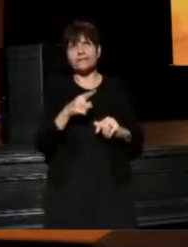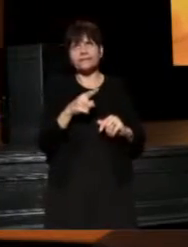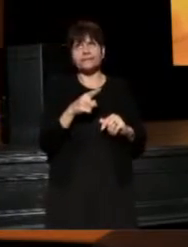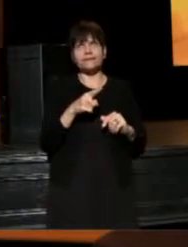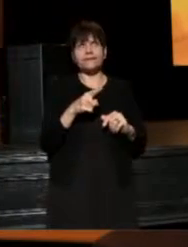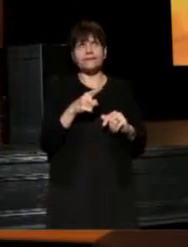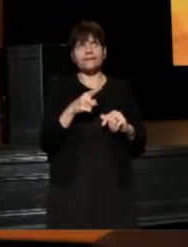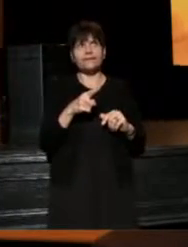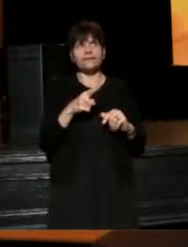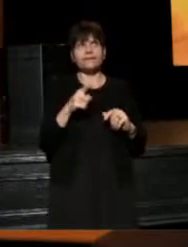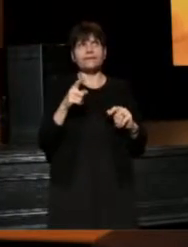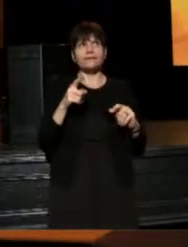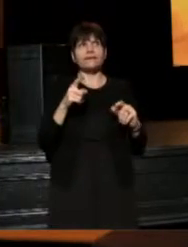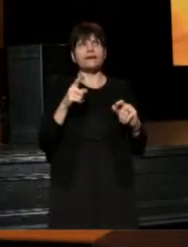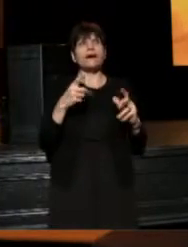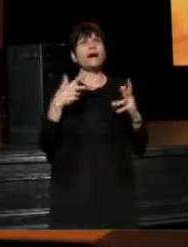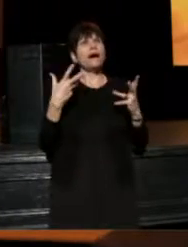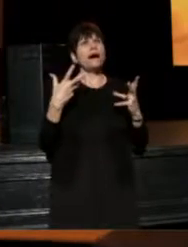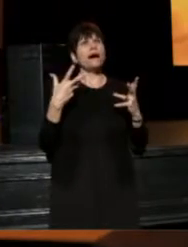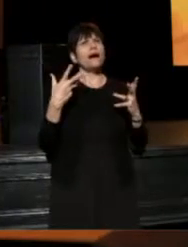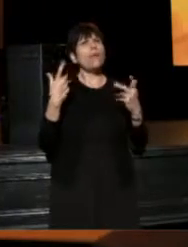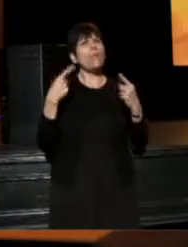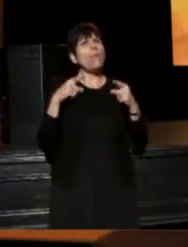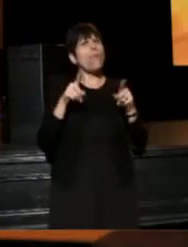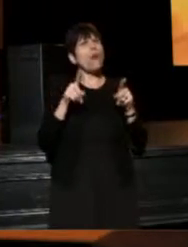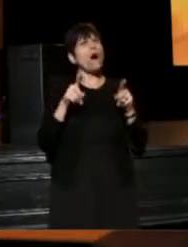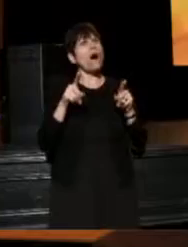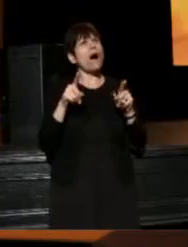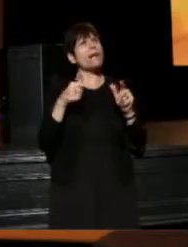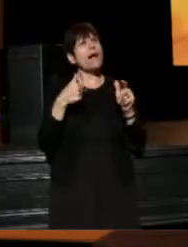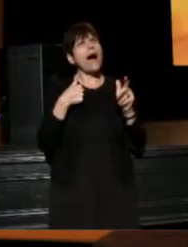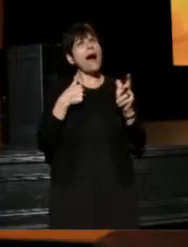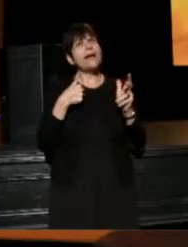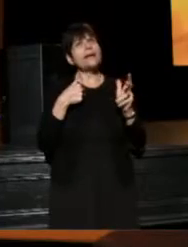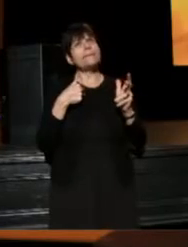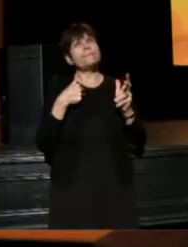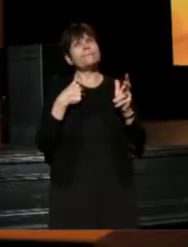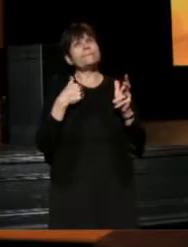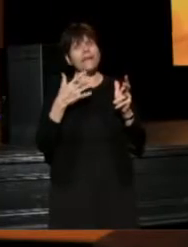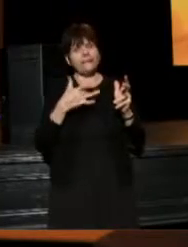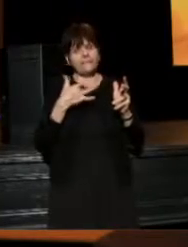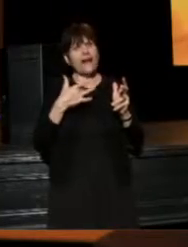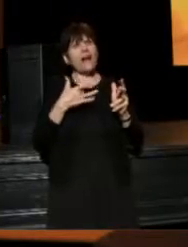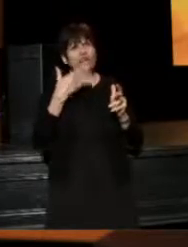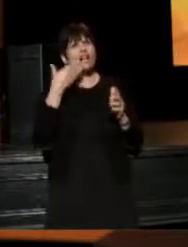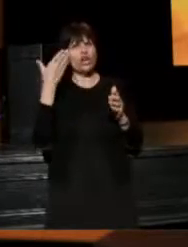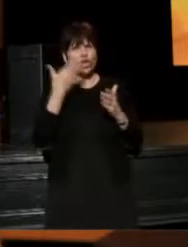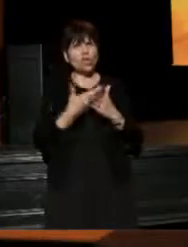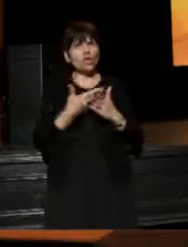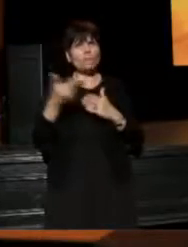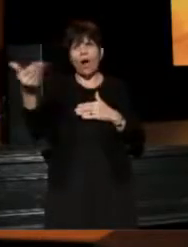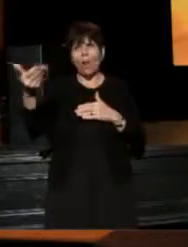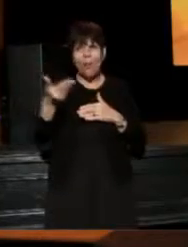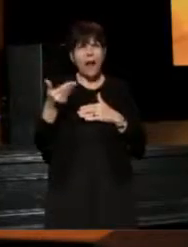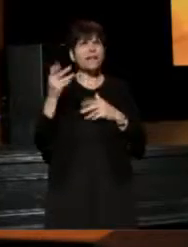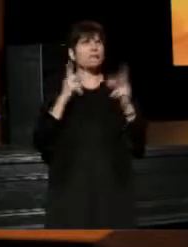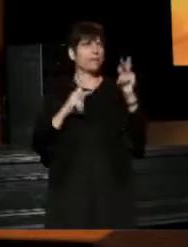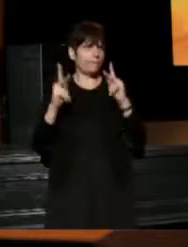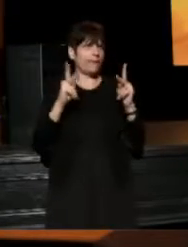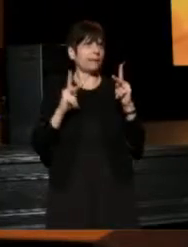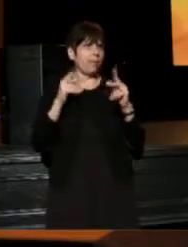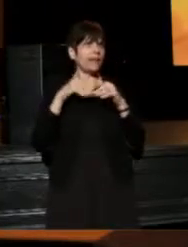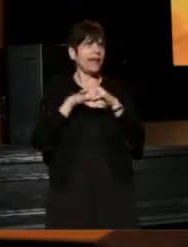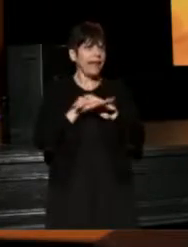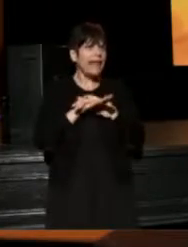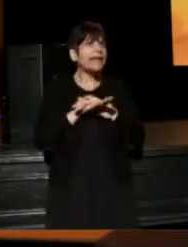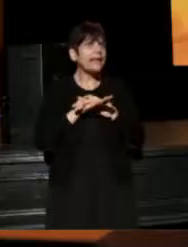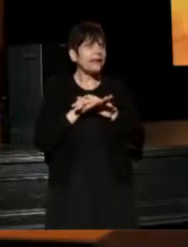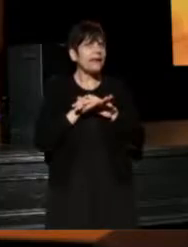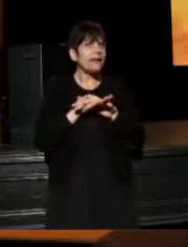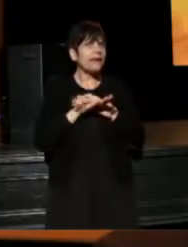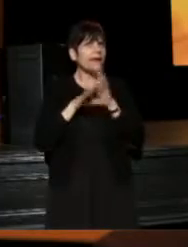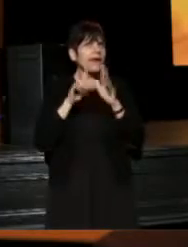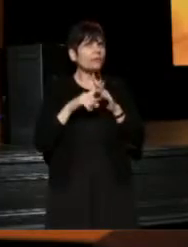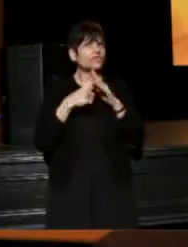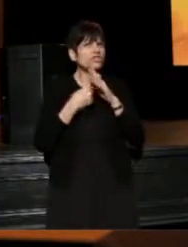And while I felt very good about welcoming people in, as we start this,